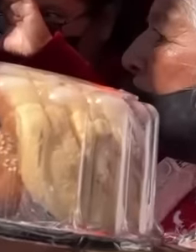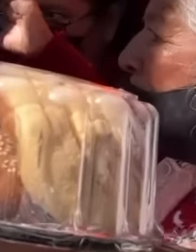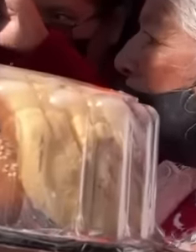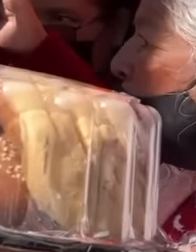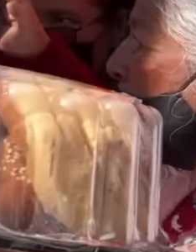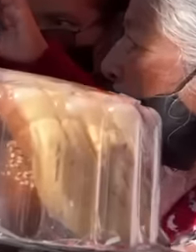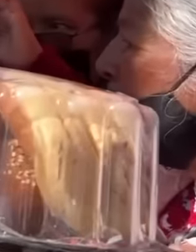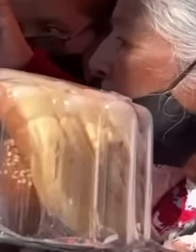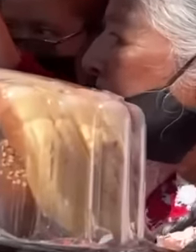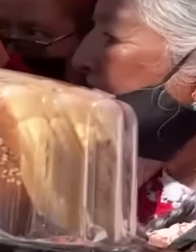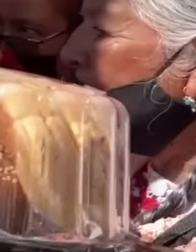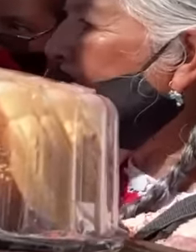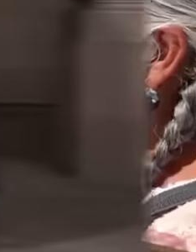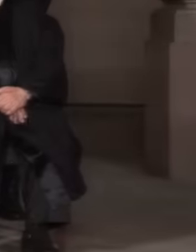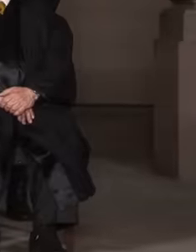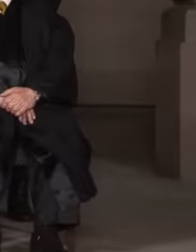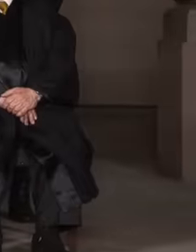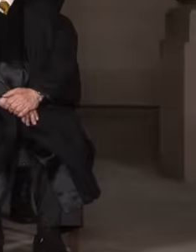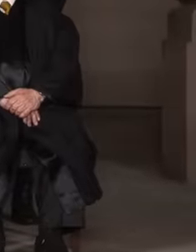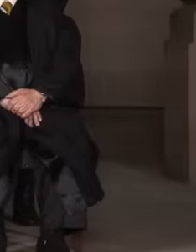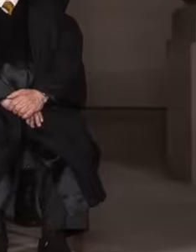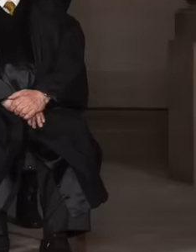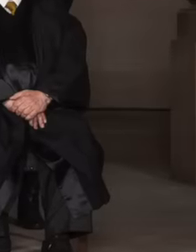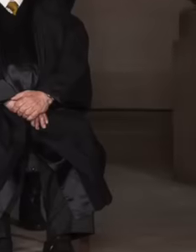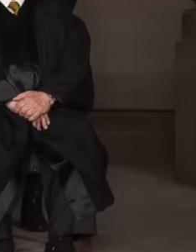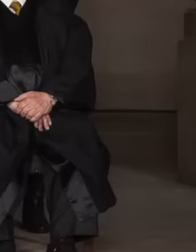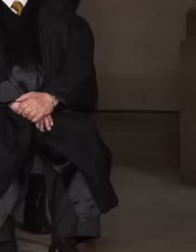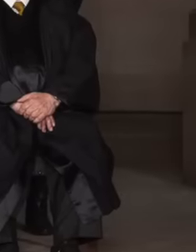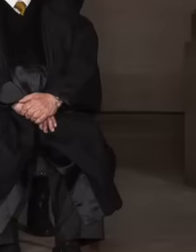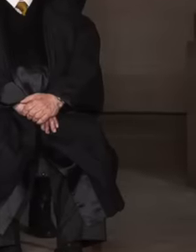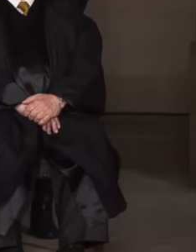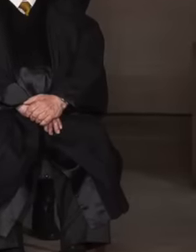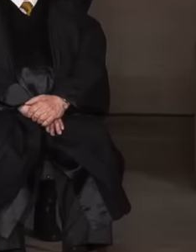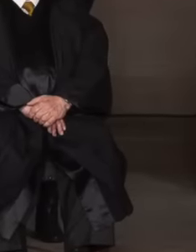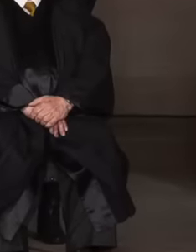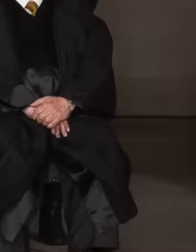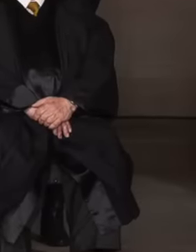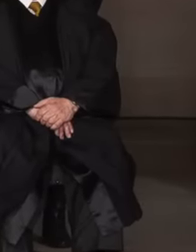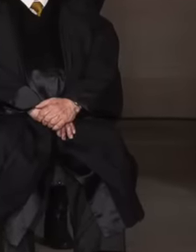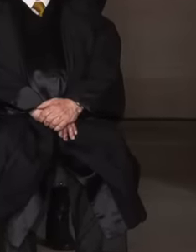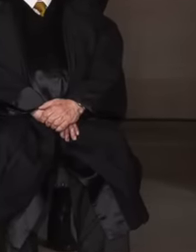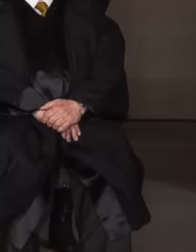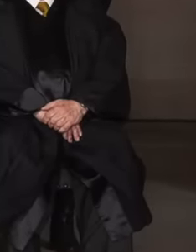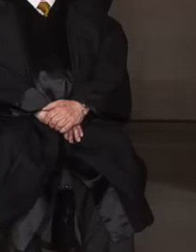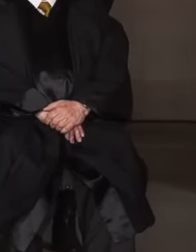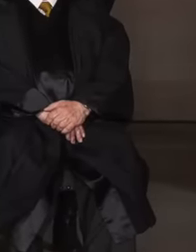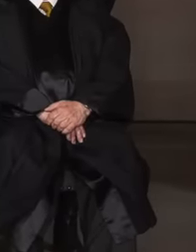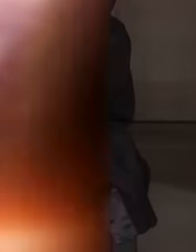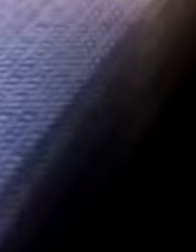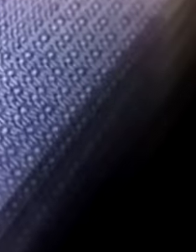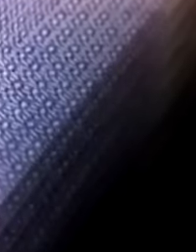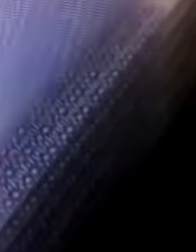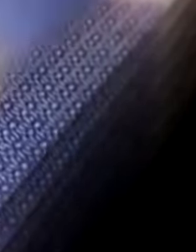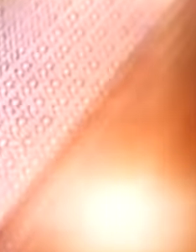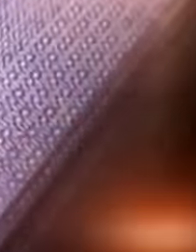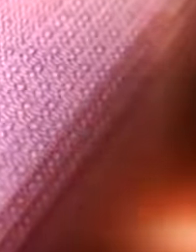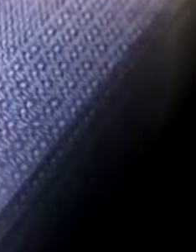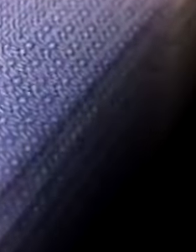that magistrate judges and ministers have super high salaries and earn more than the